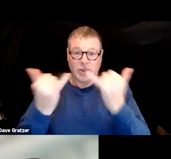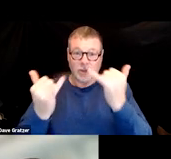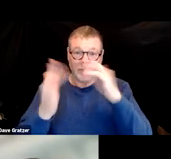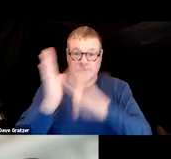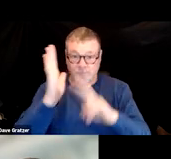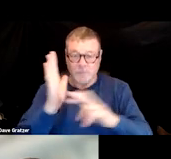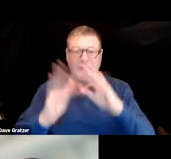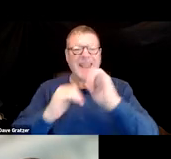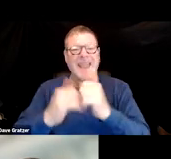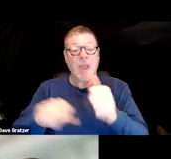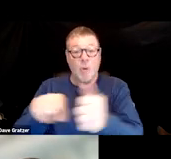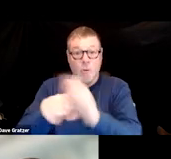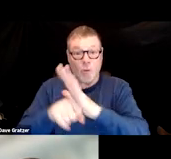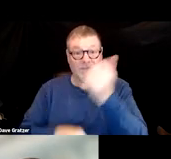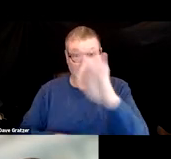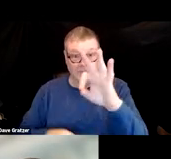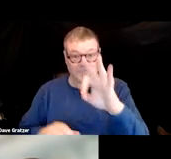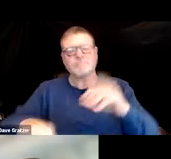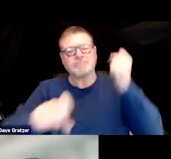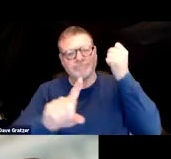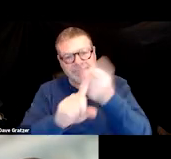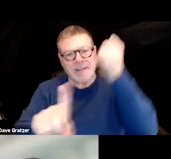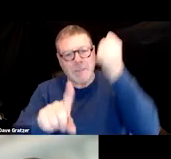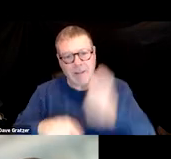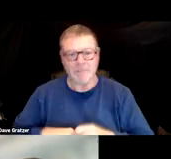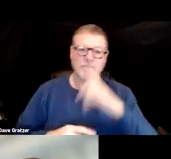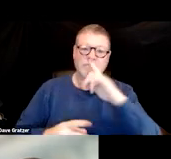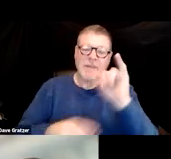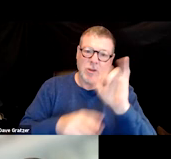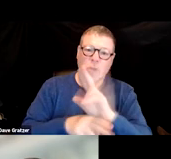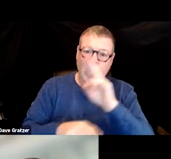on how COVID-19 has impacted the usual disability process